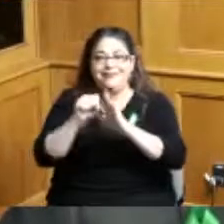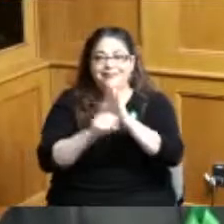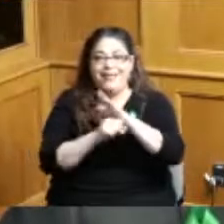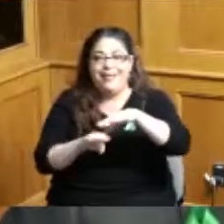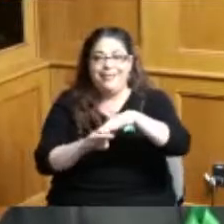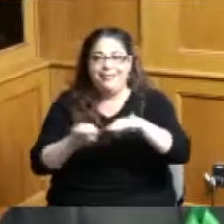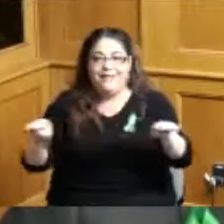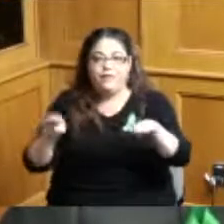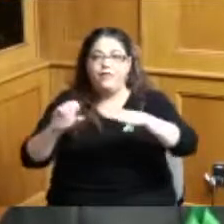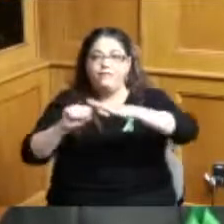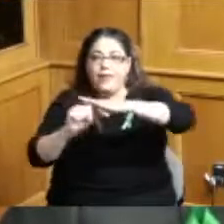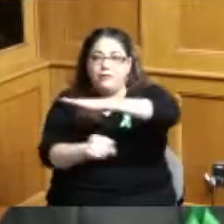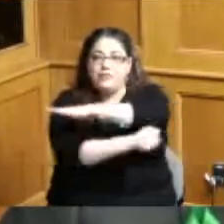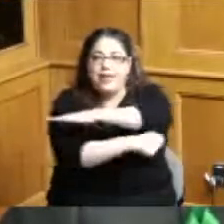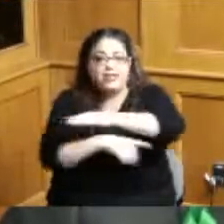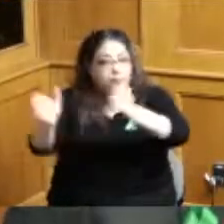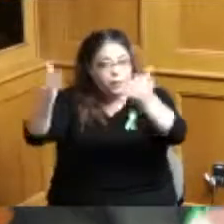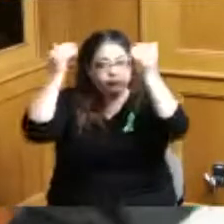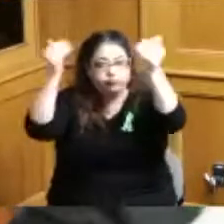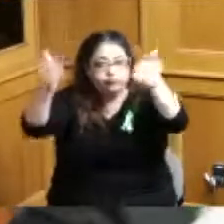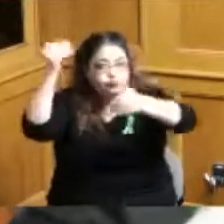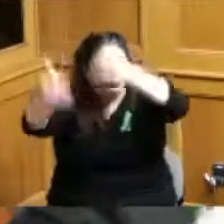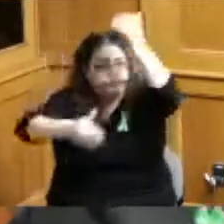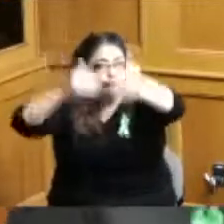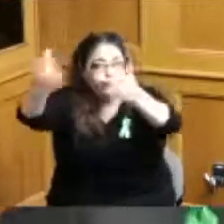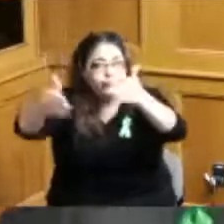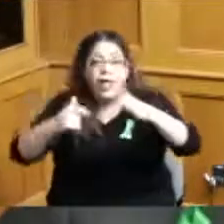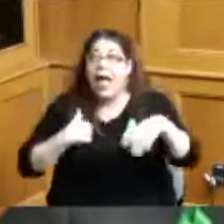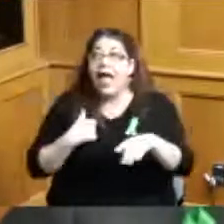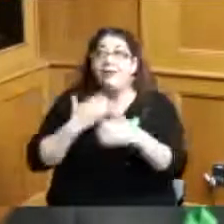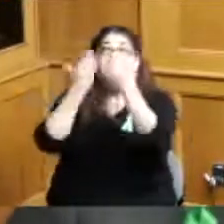because they're moving ahead and so if we're there we're there if we're not we're not